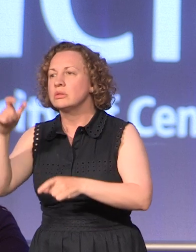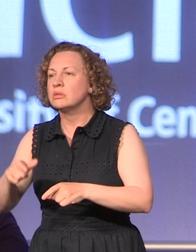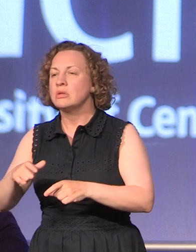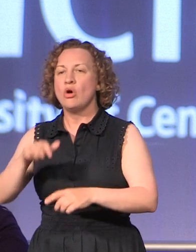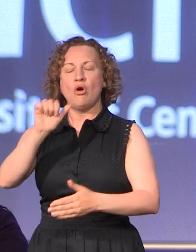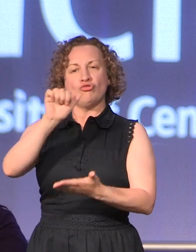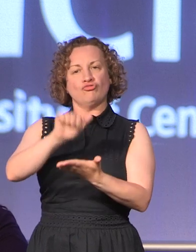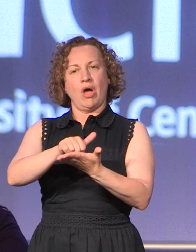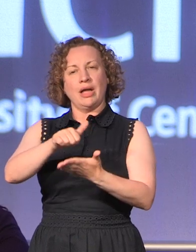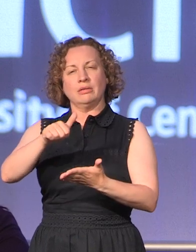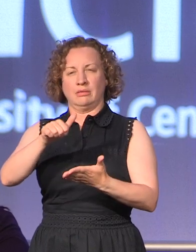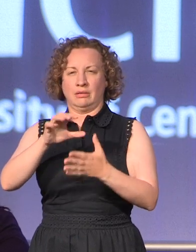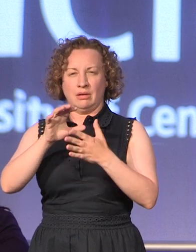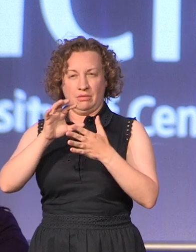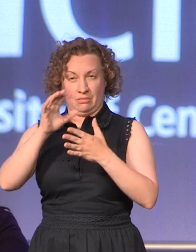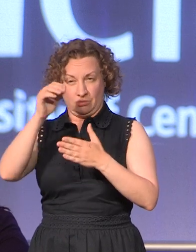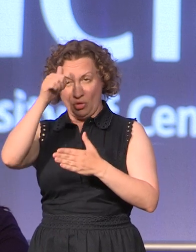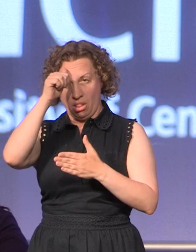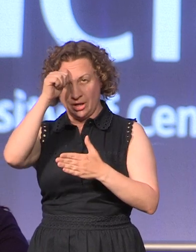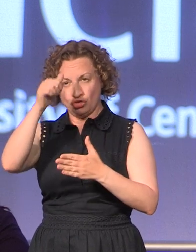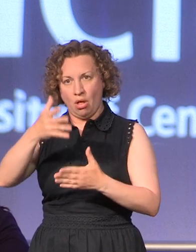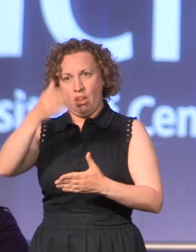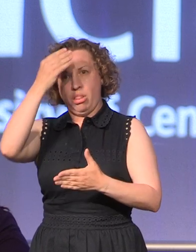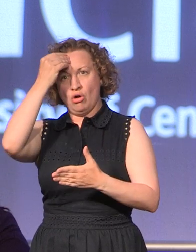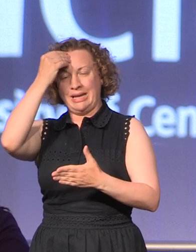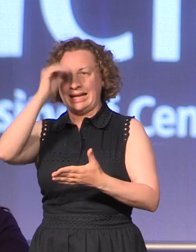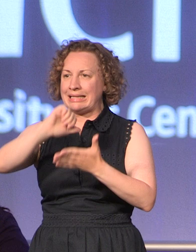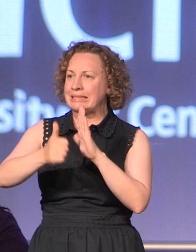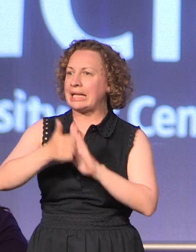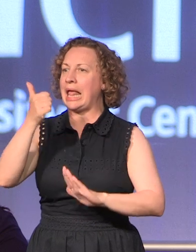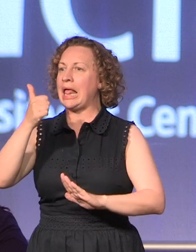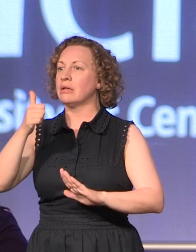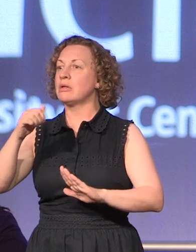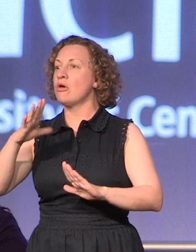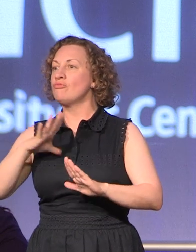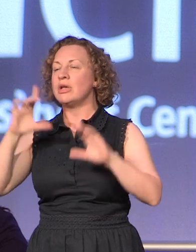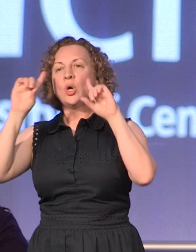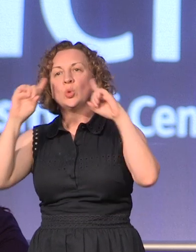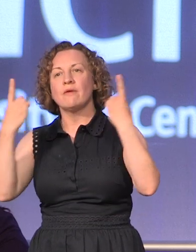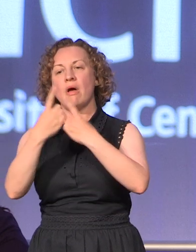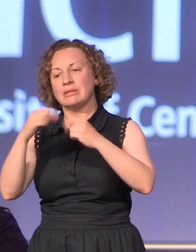knowledge, skills and experiences to thrive once you leave the University,